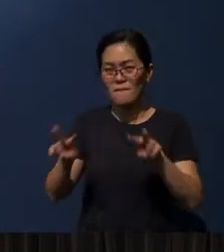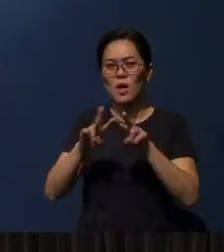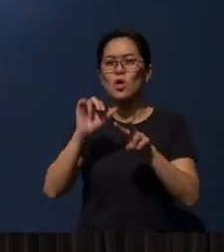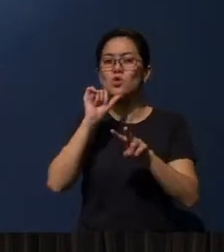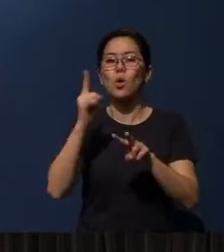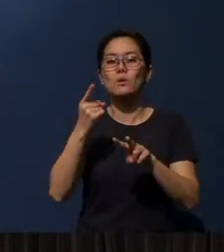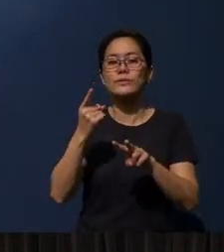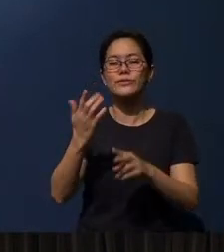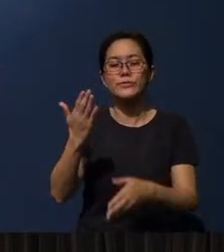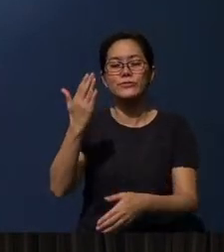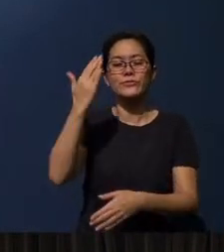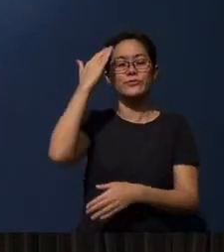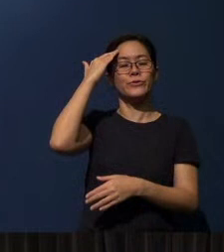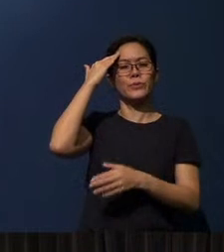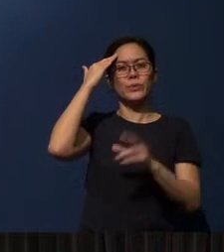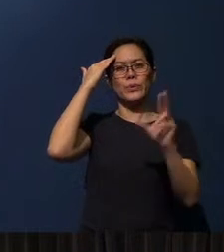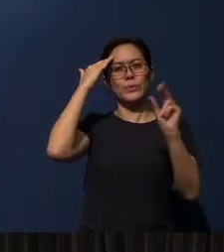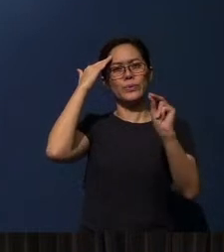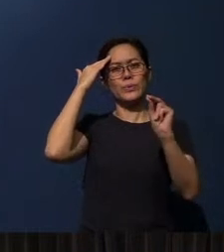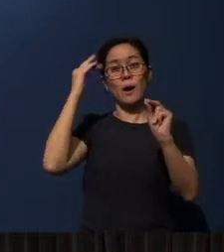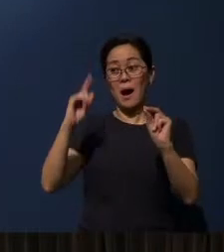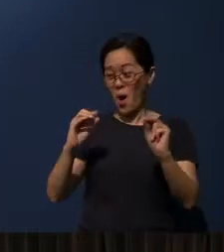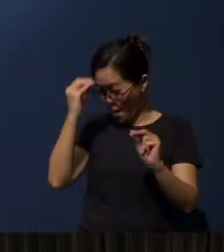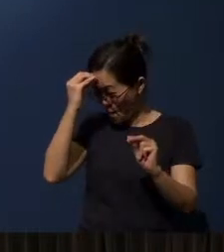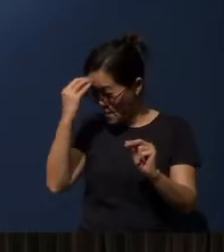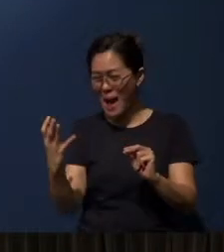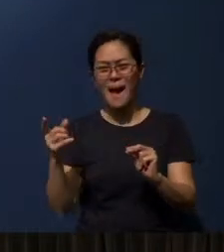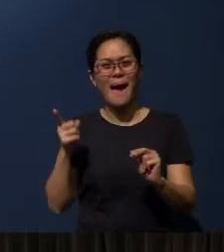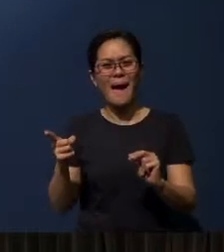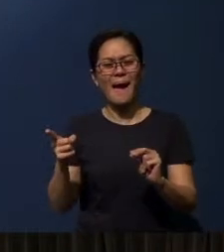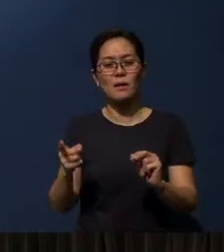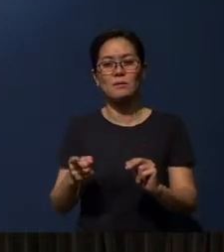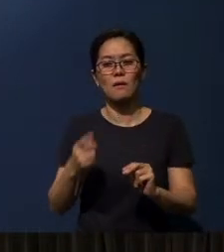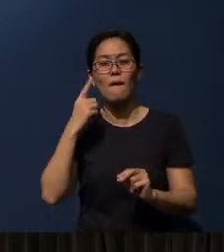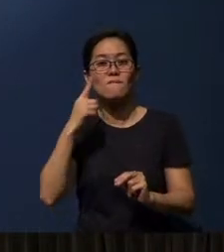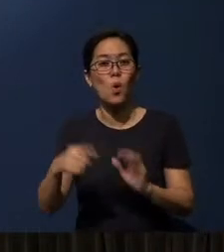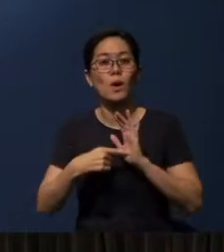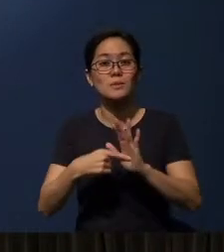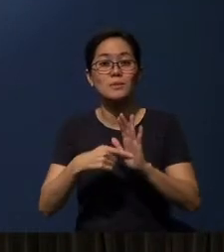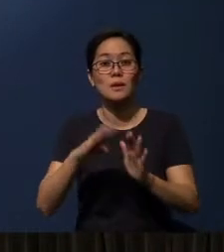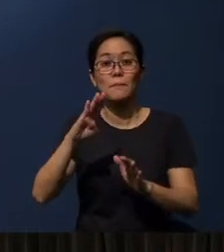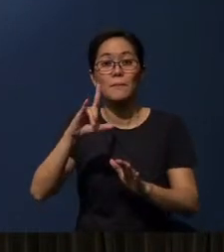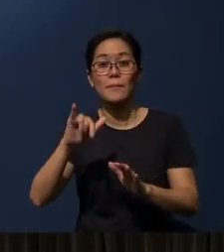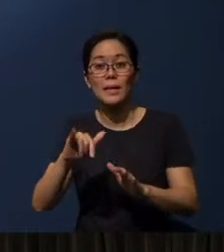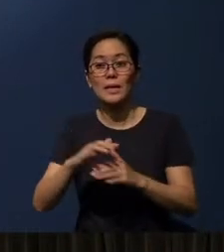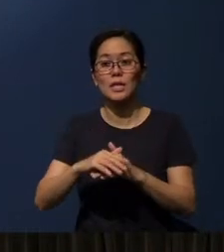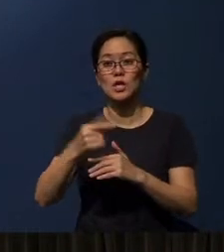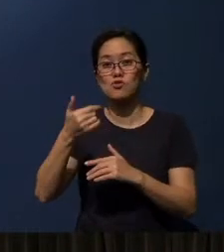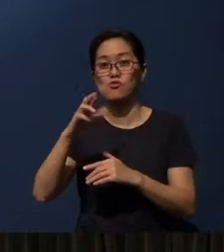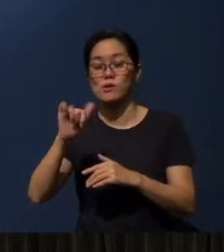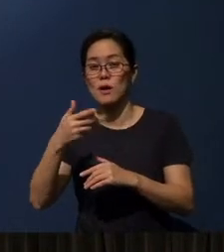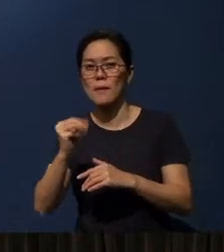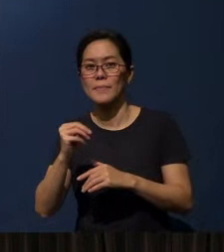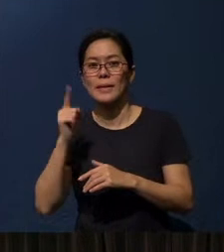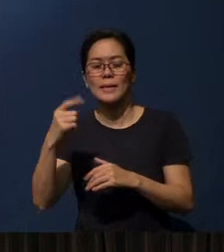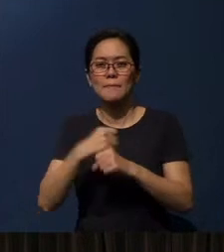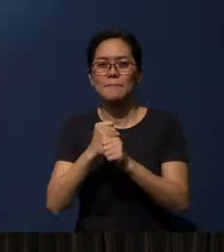knowing it but really in obeying it. Take for example, Billy Graham. He was the one who made this simple statement.